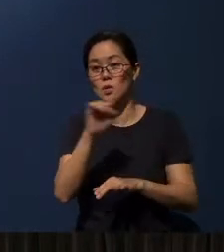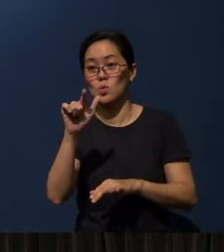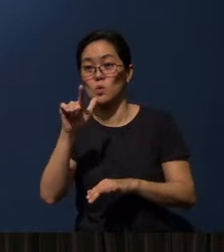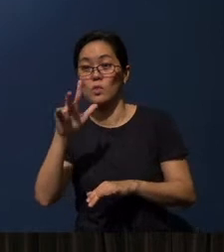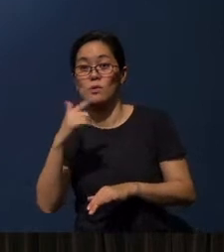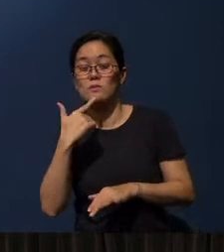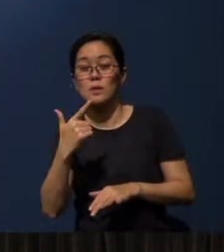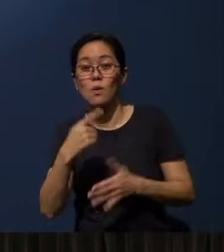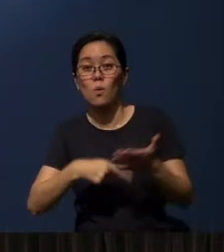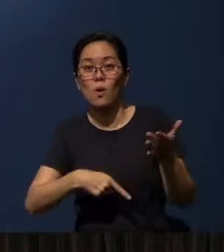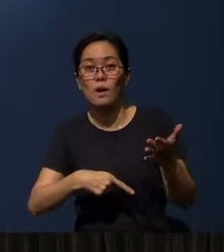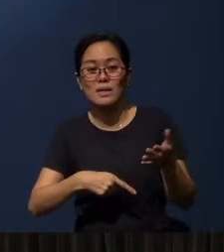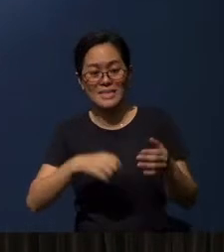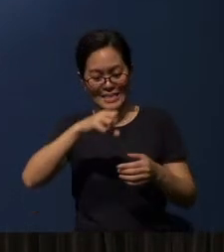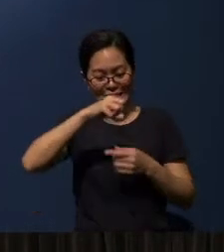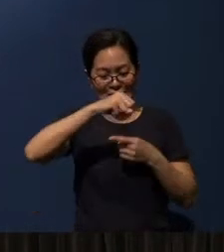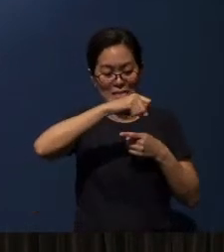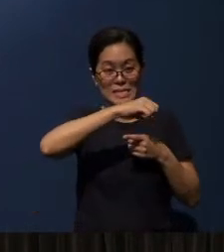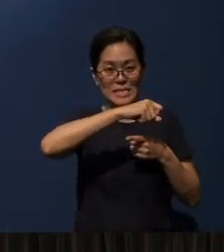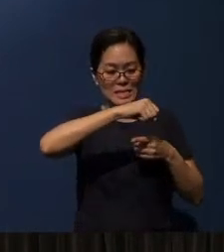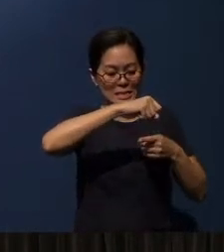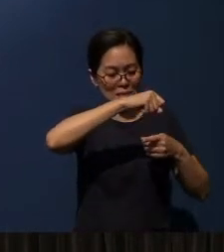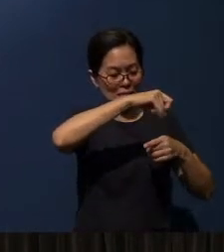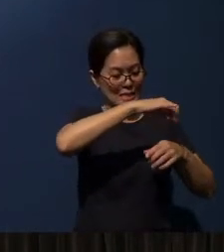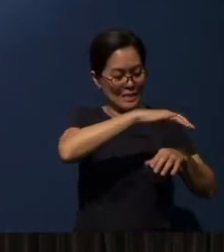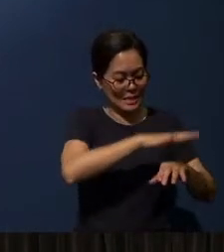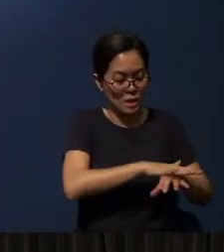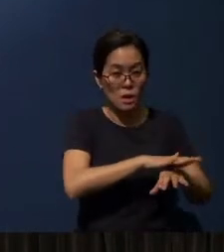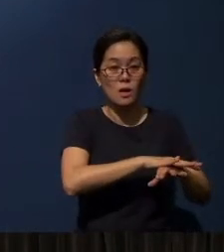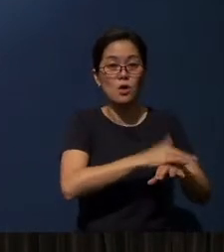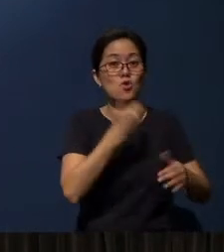“But the seed falling on the good soil refers to